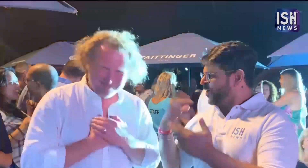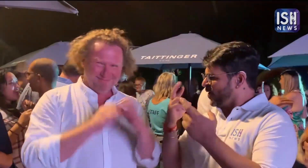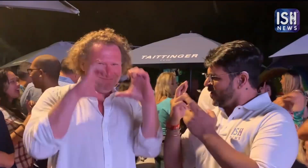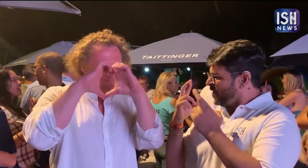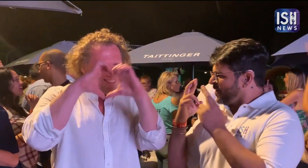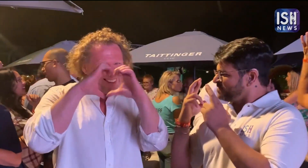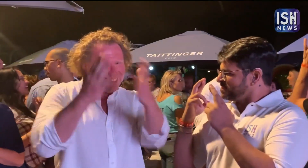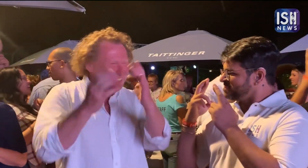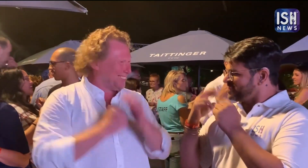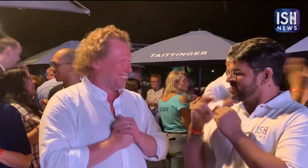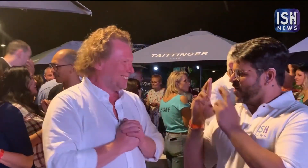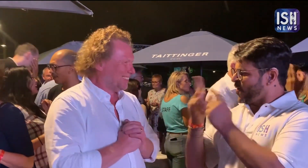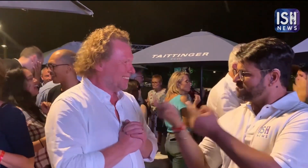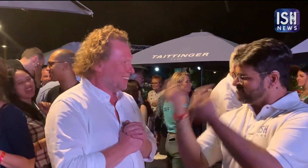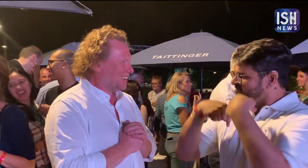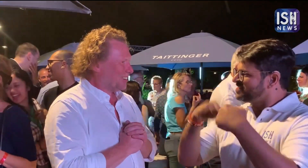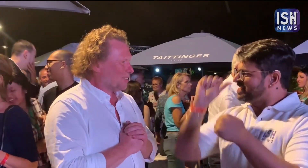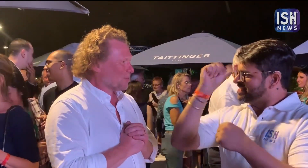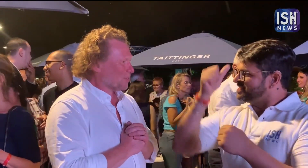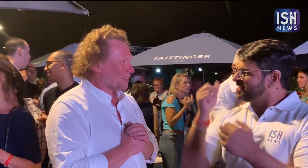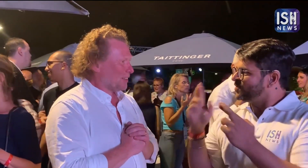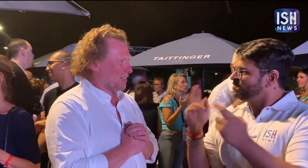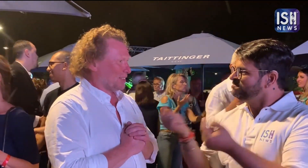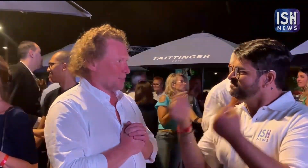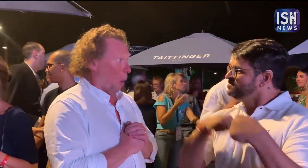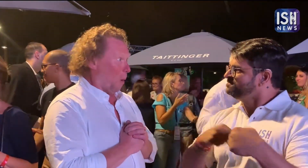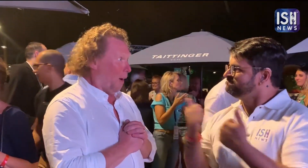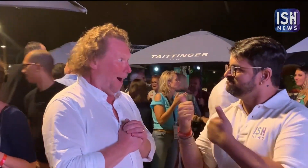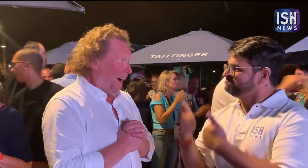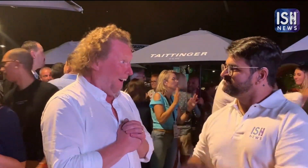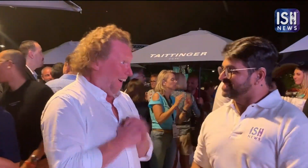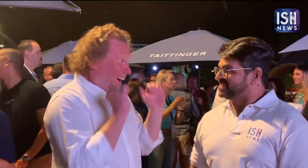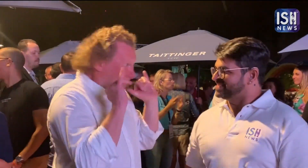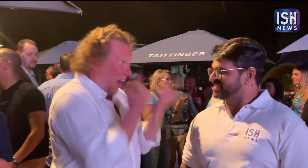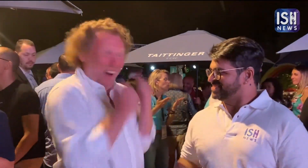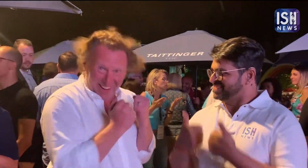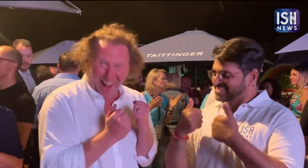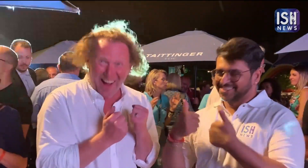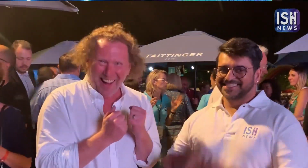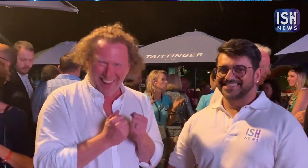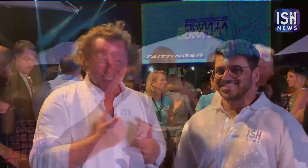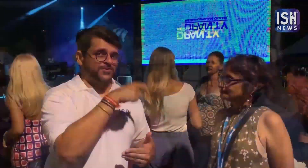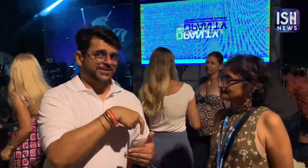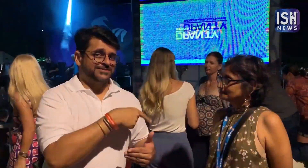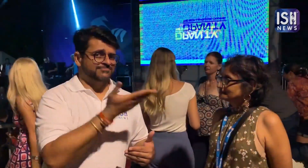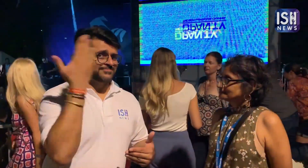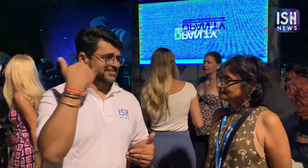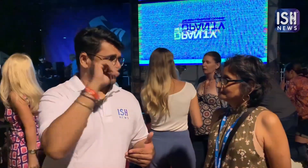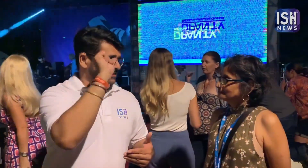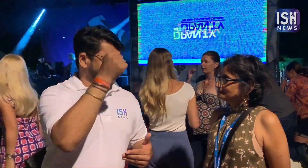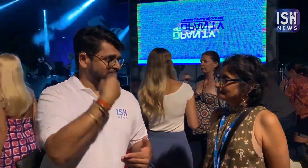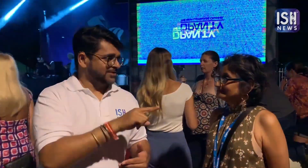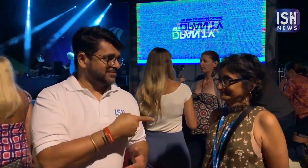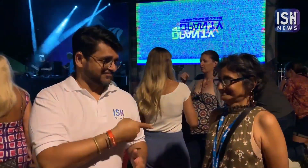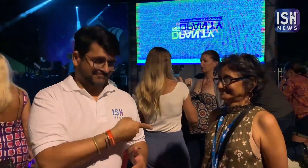I hope you come to India. Yes! You used to stay in India, right? Yes.